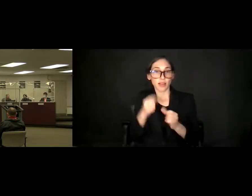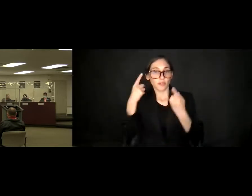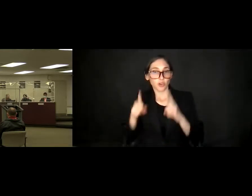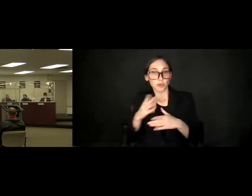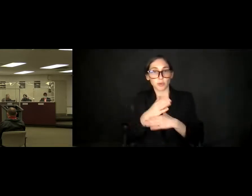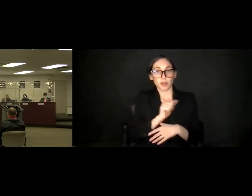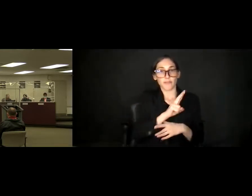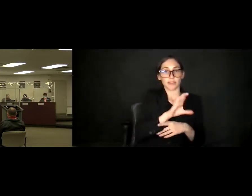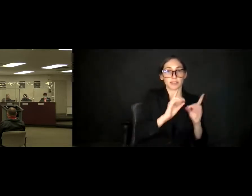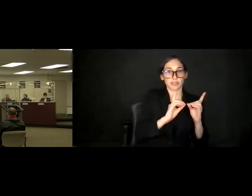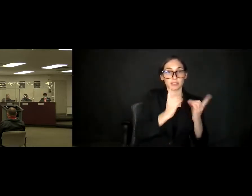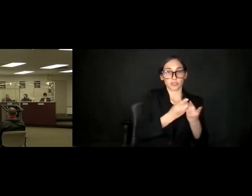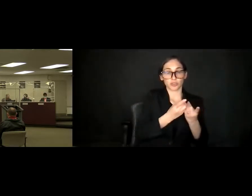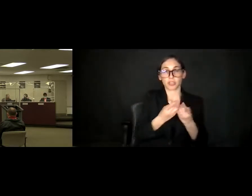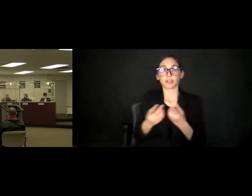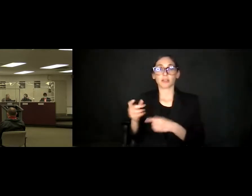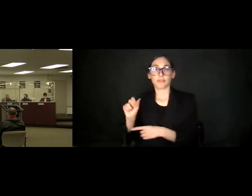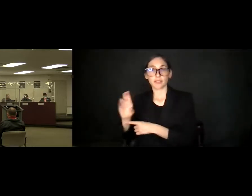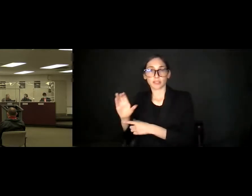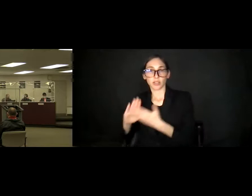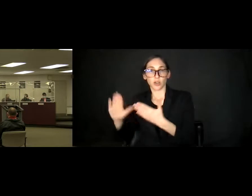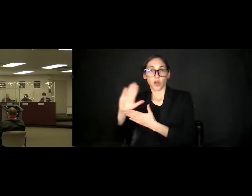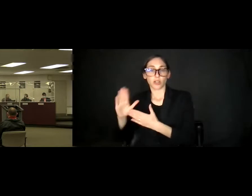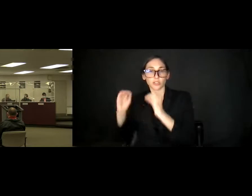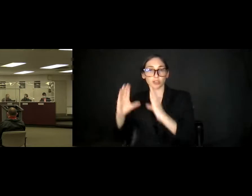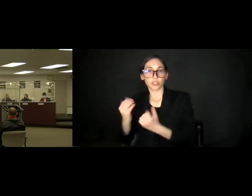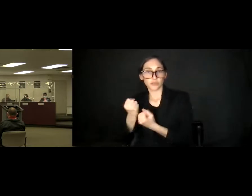District and Antelope Valley College Federation of Teachers Regarding Department Chair